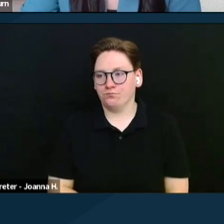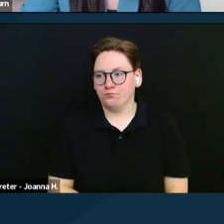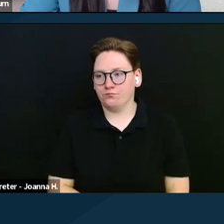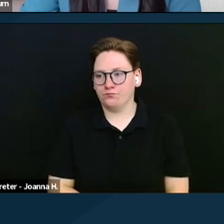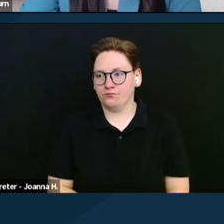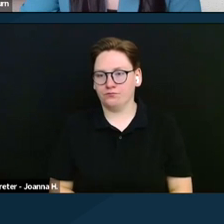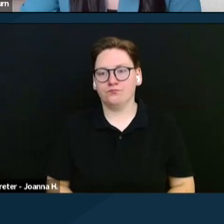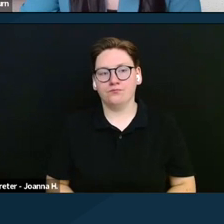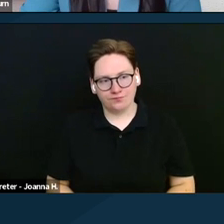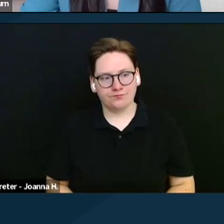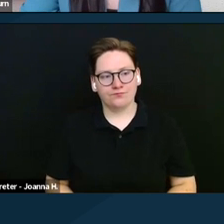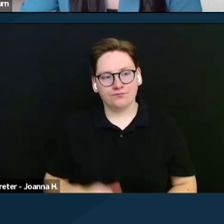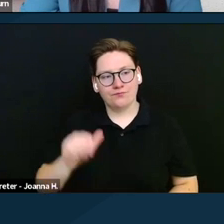Thank you, Darcy.